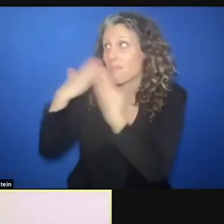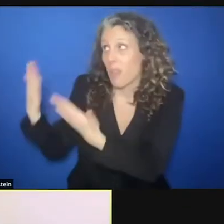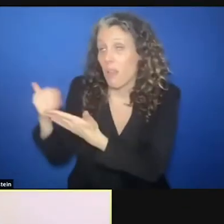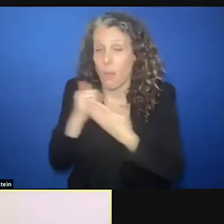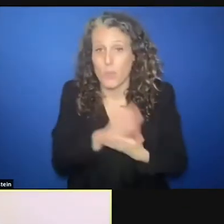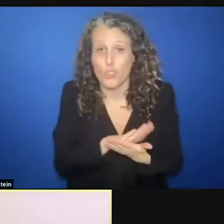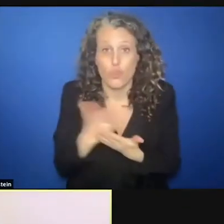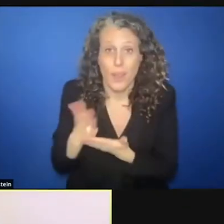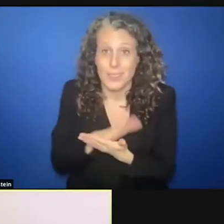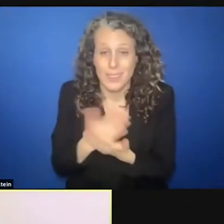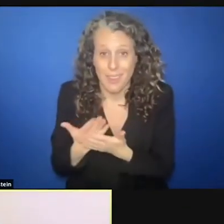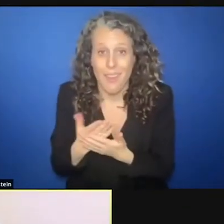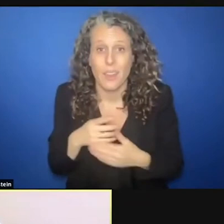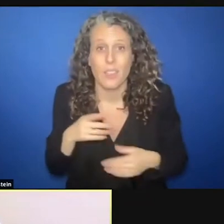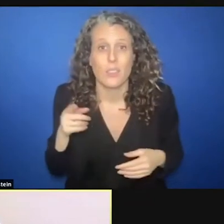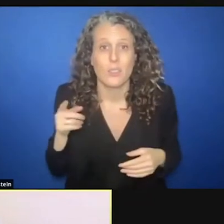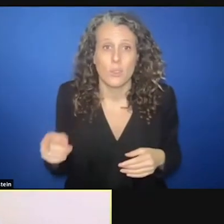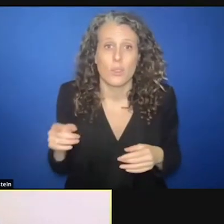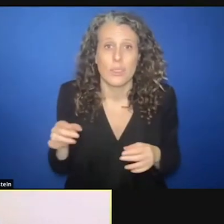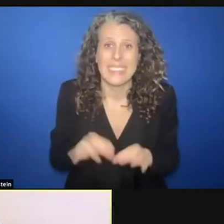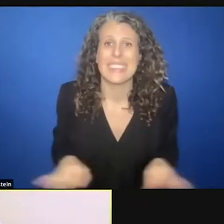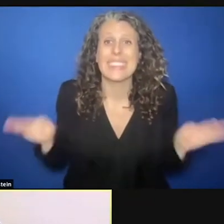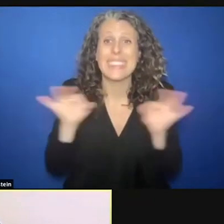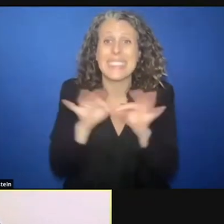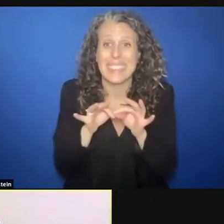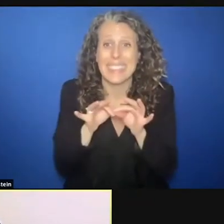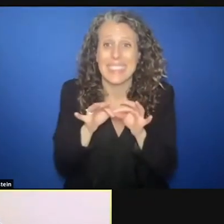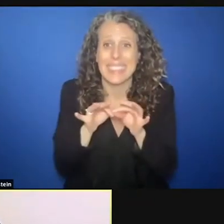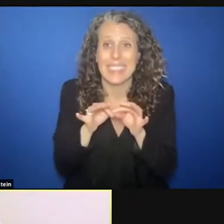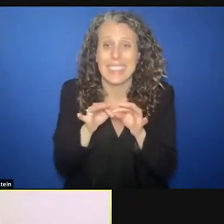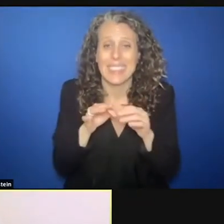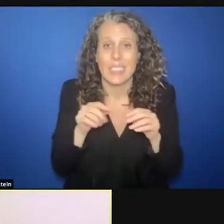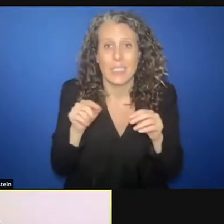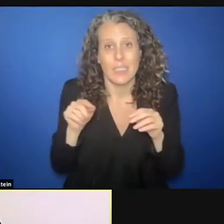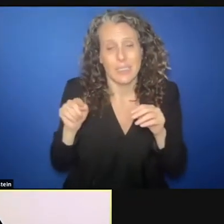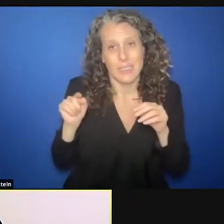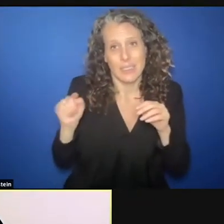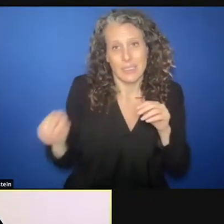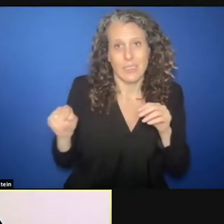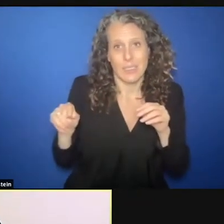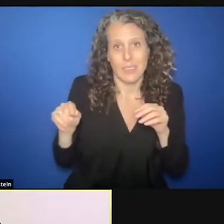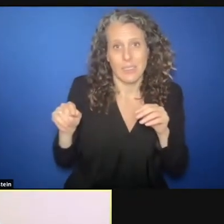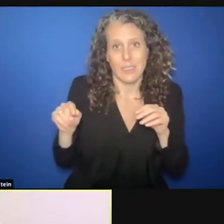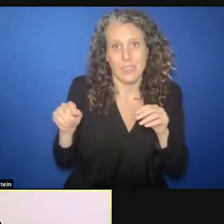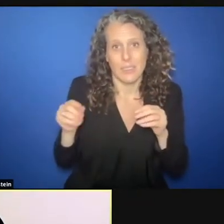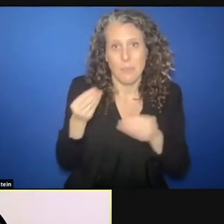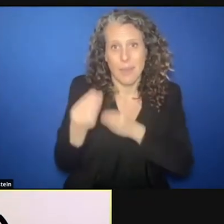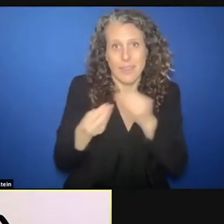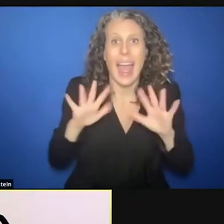taking the key messages how to protect yourself in the risk education.